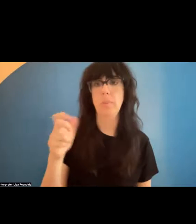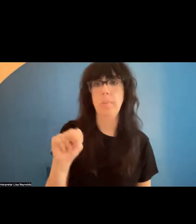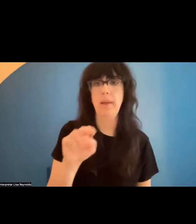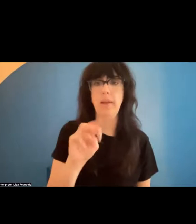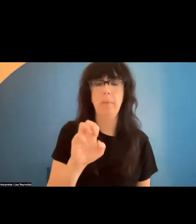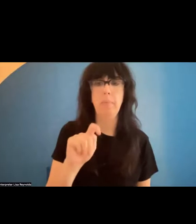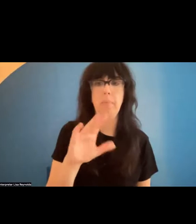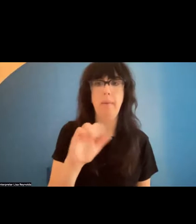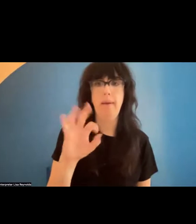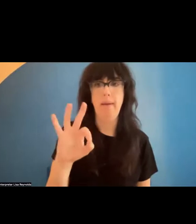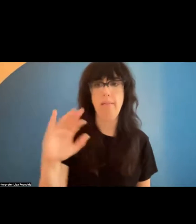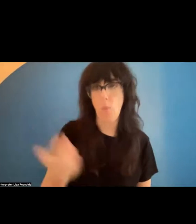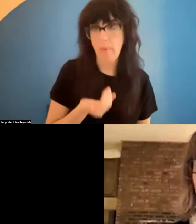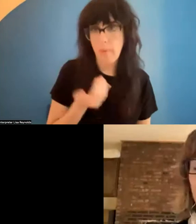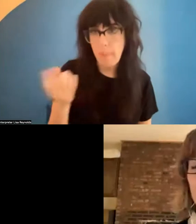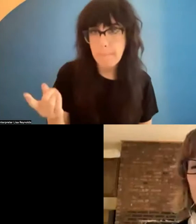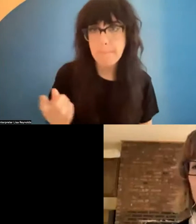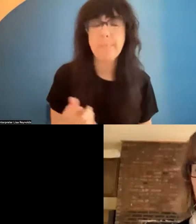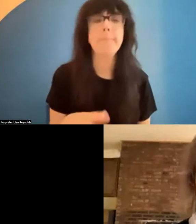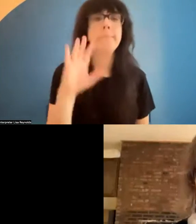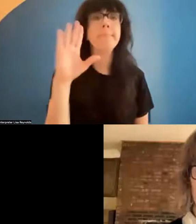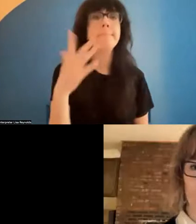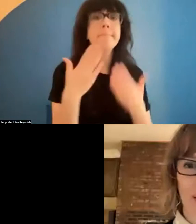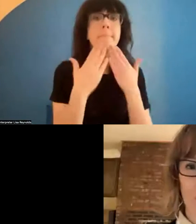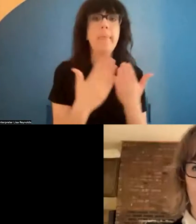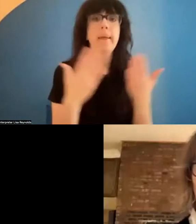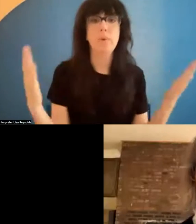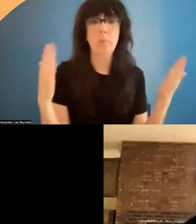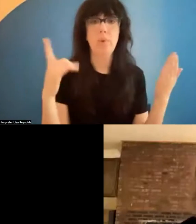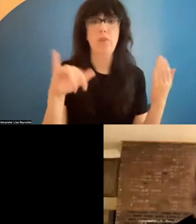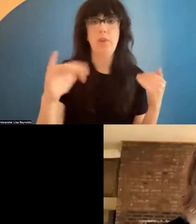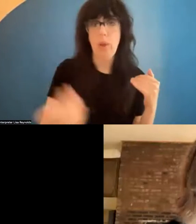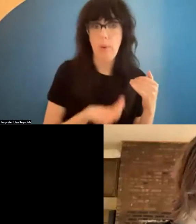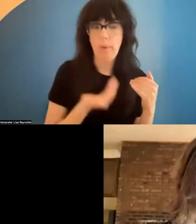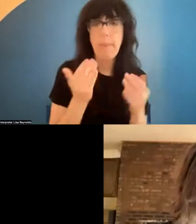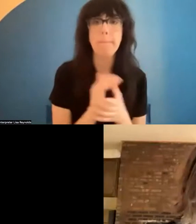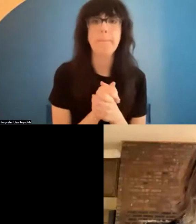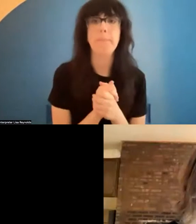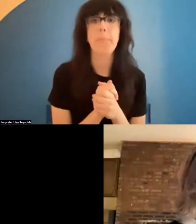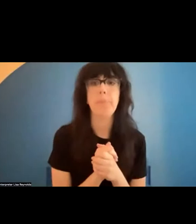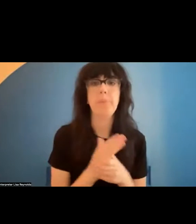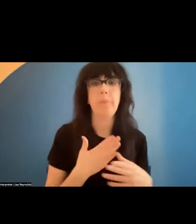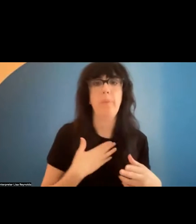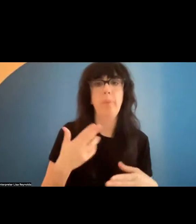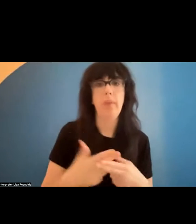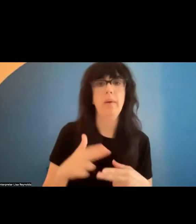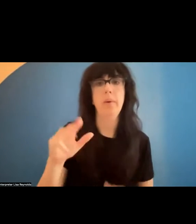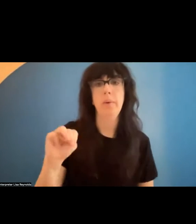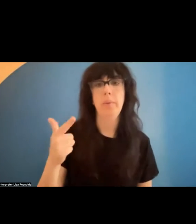. Welcome . >> Megan Metcalf: Thank you so much for that welcome. My name is Megan